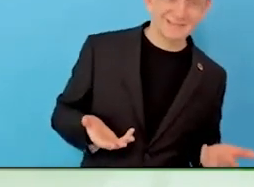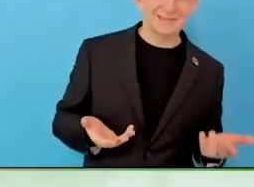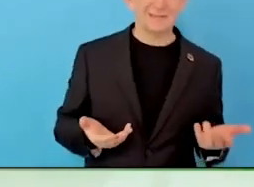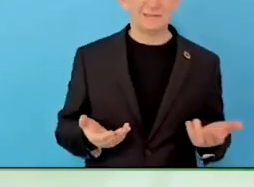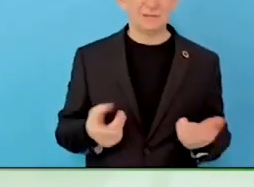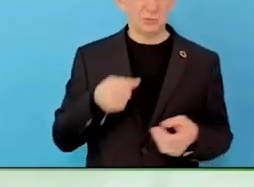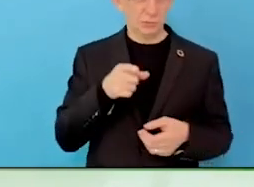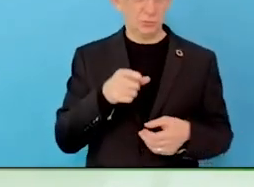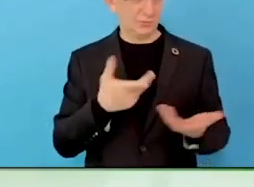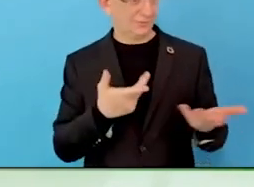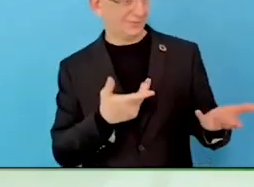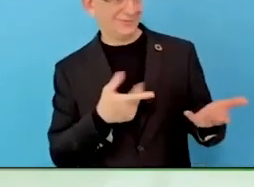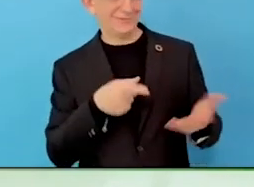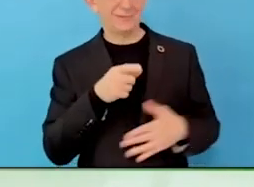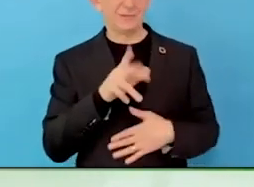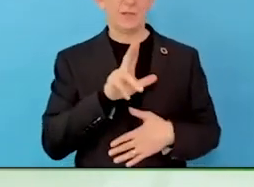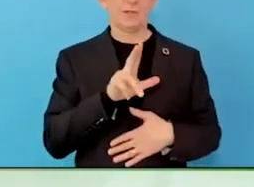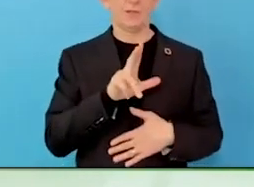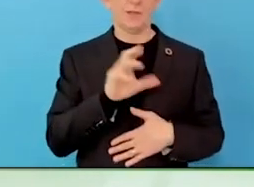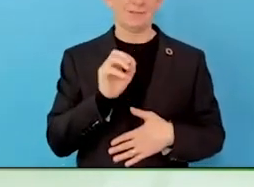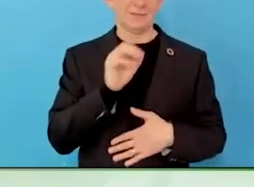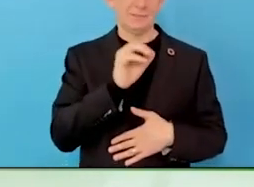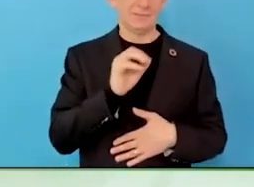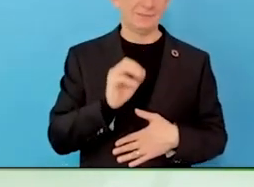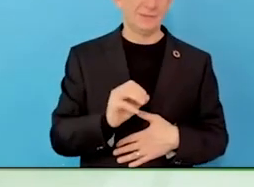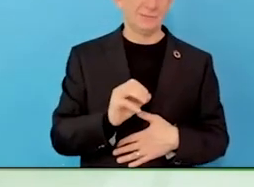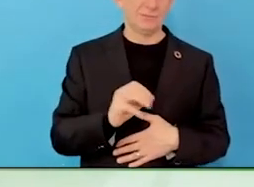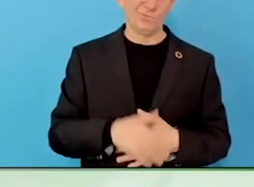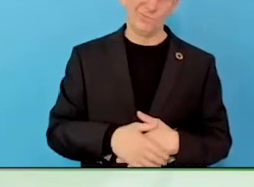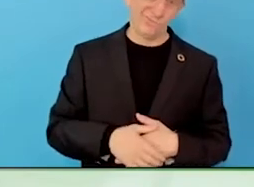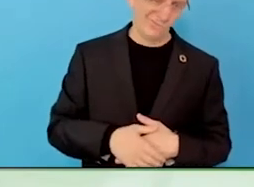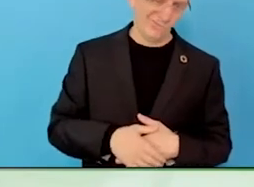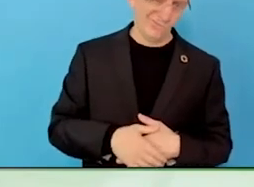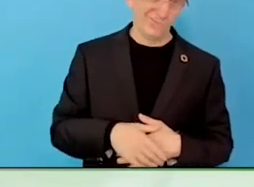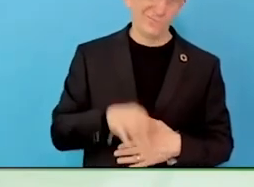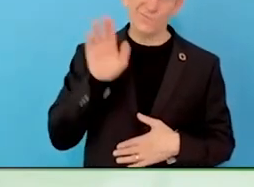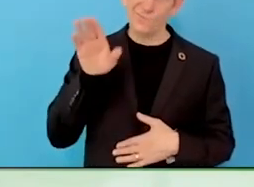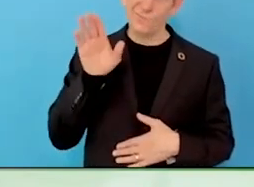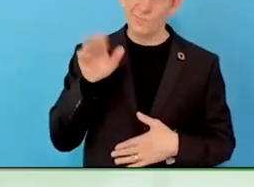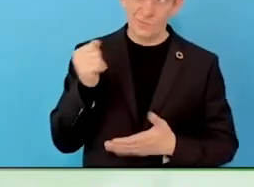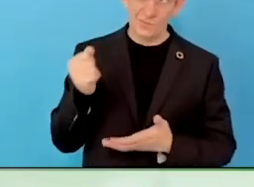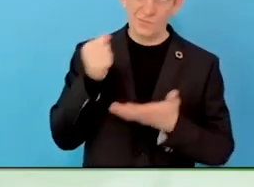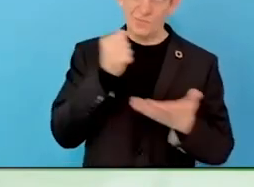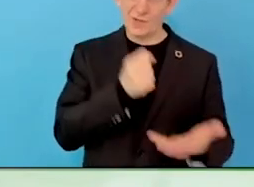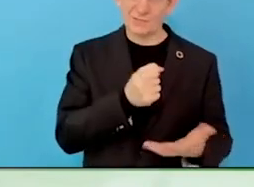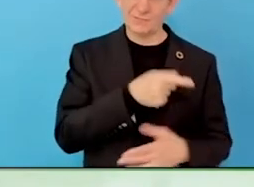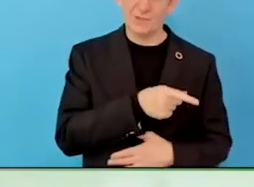to get people with autism into work on a project basis, there is a predicted 70% failure rate.